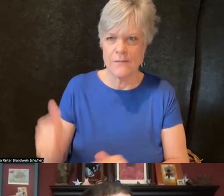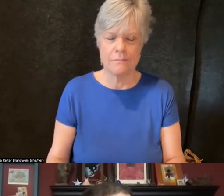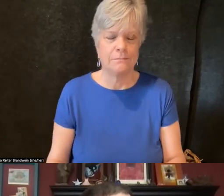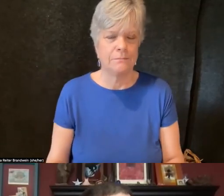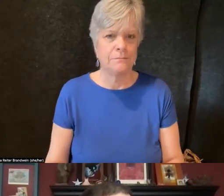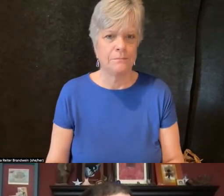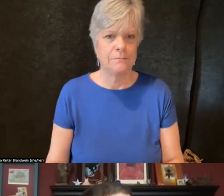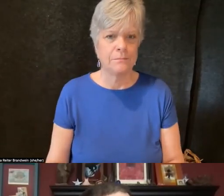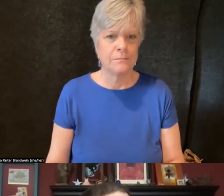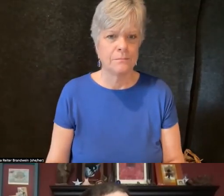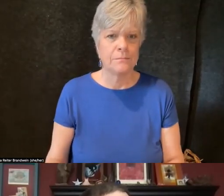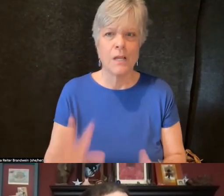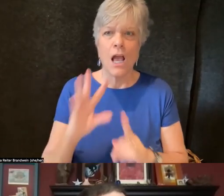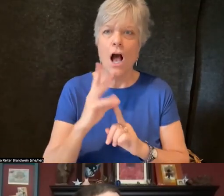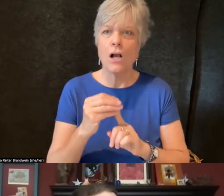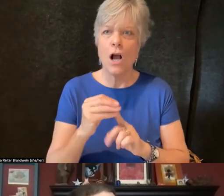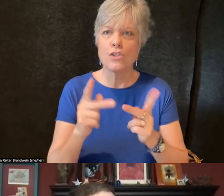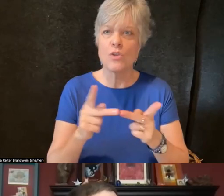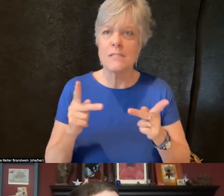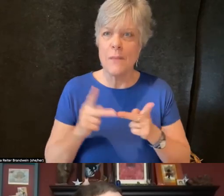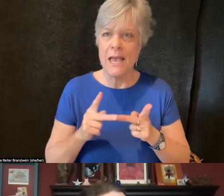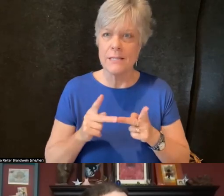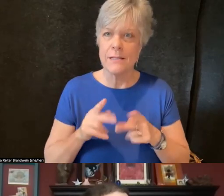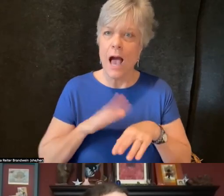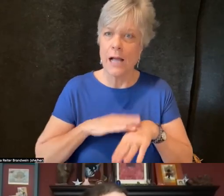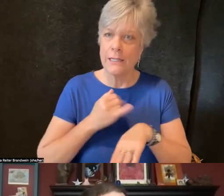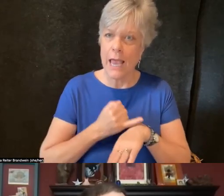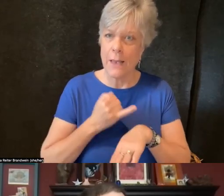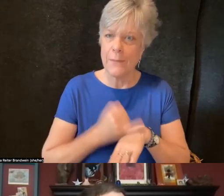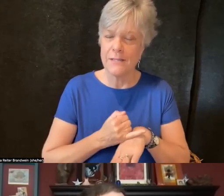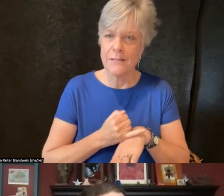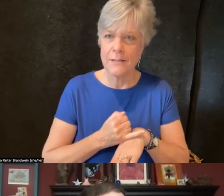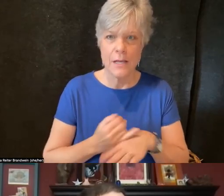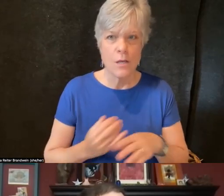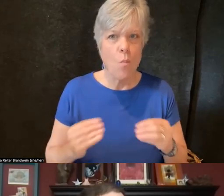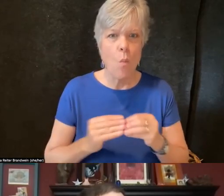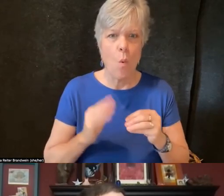"A cultural space on campus goes beyond basic compliance